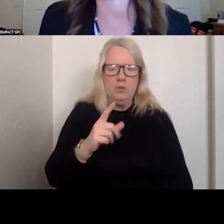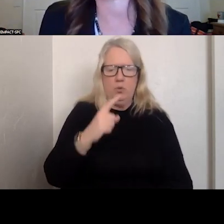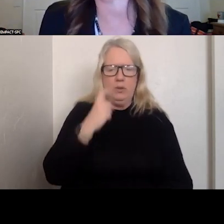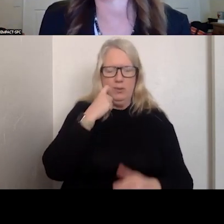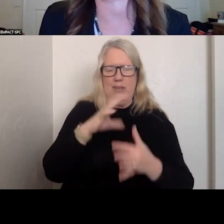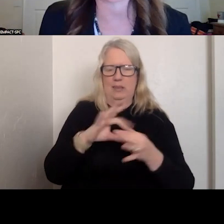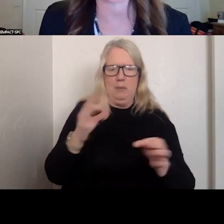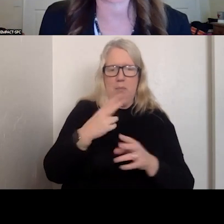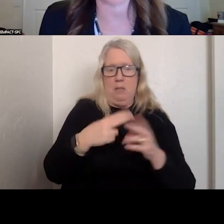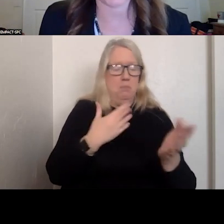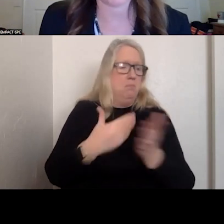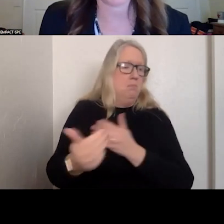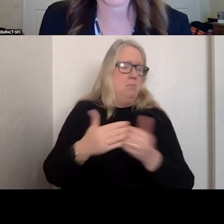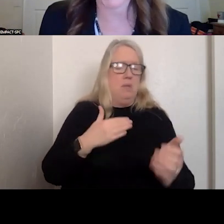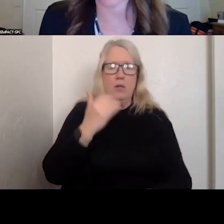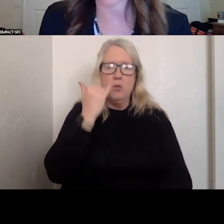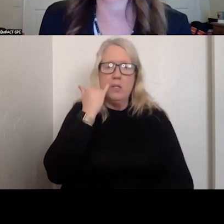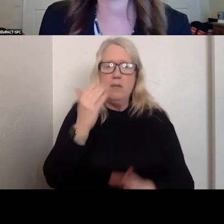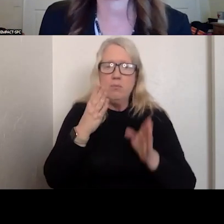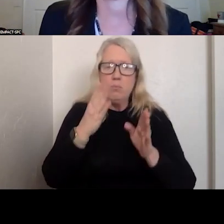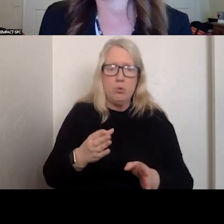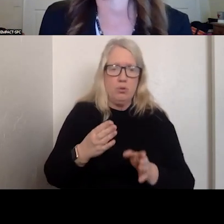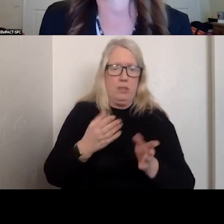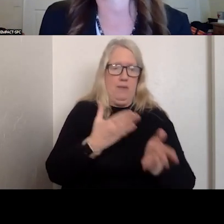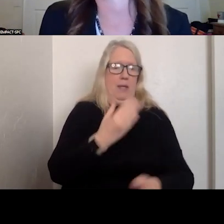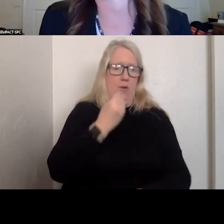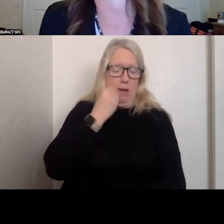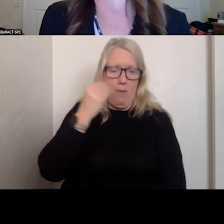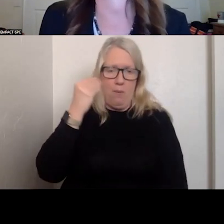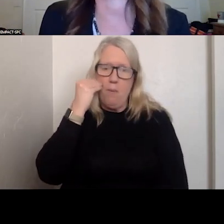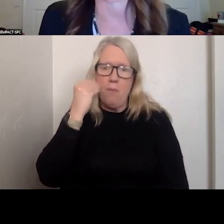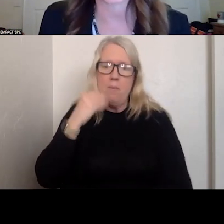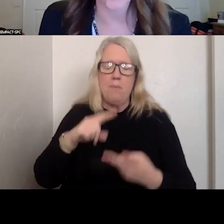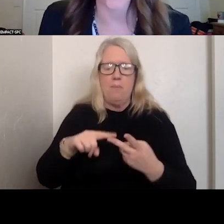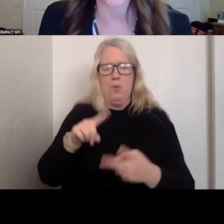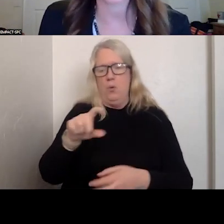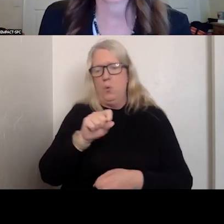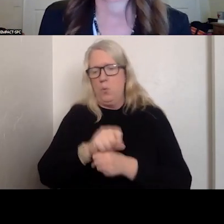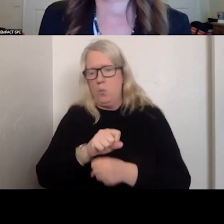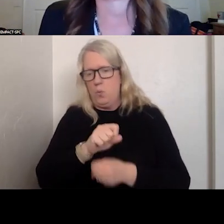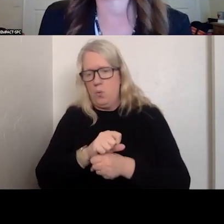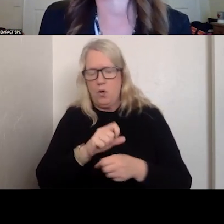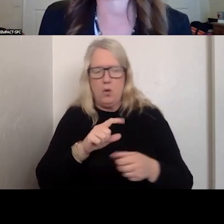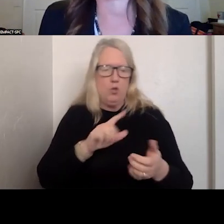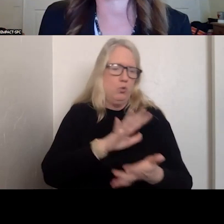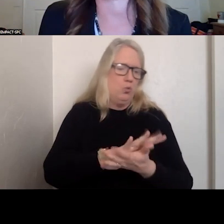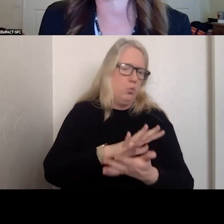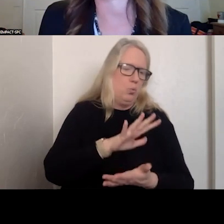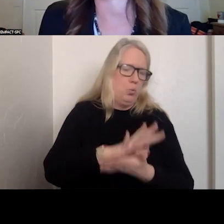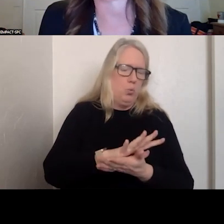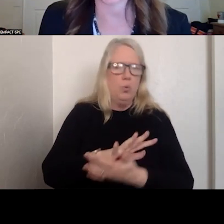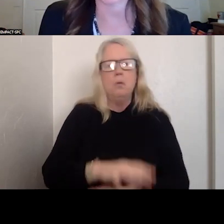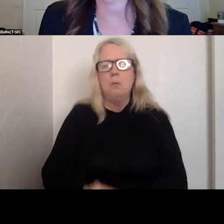DOES NOT MATTER IF THE PERSON IS AT HOME OR AT WORK AND SCHOOL, IT CAN BE IN THE PARK.